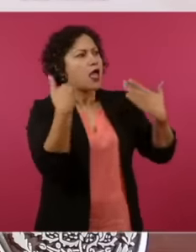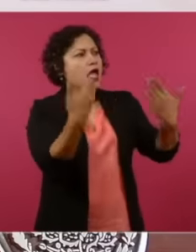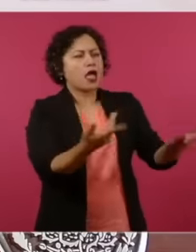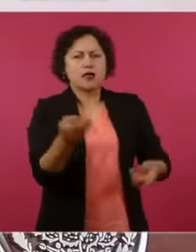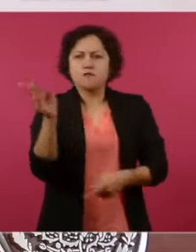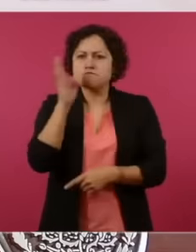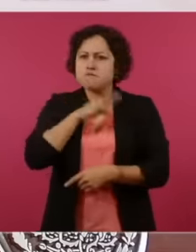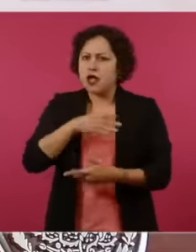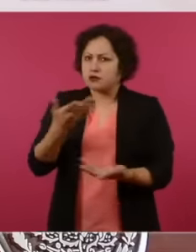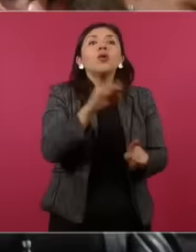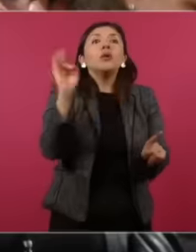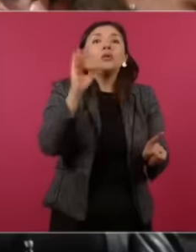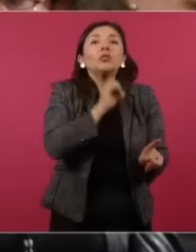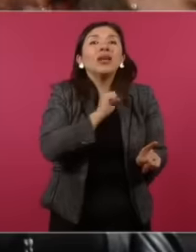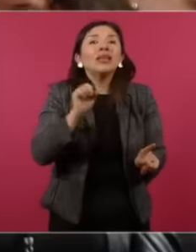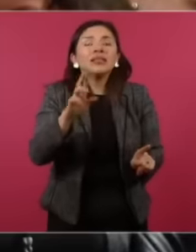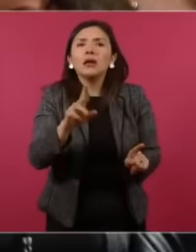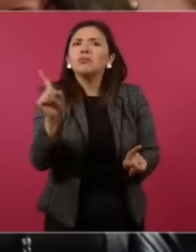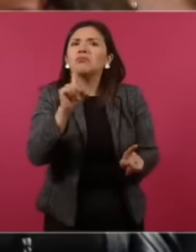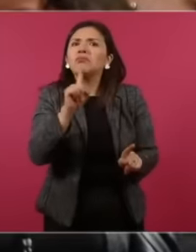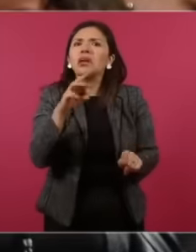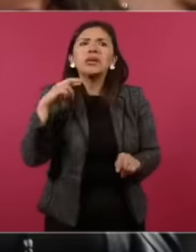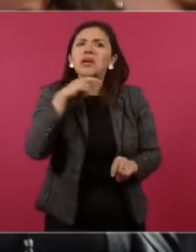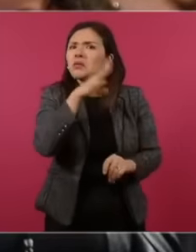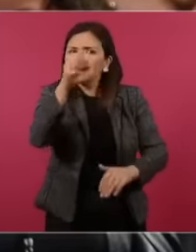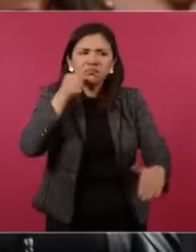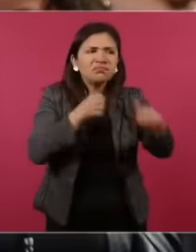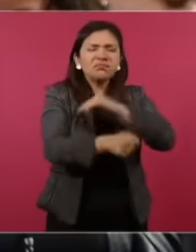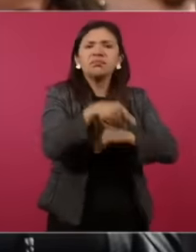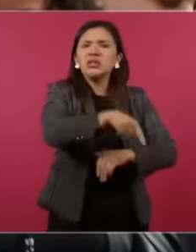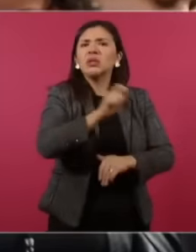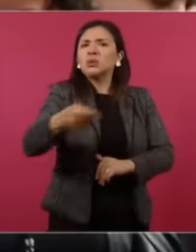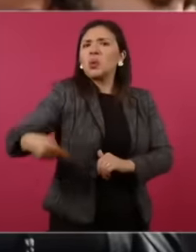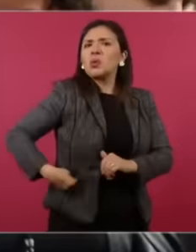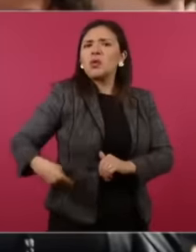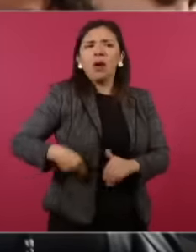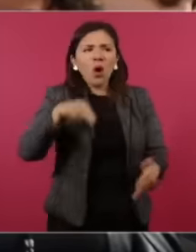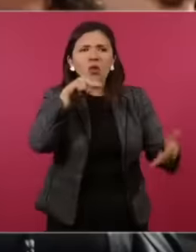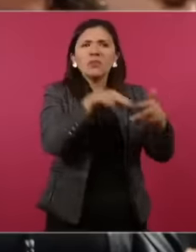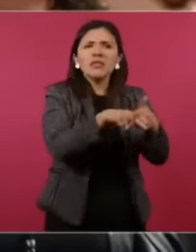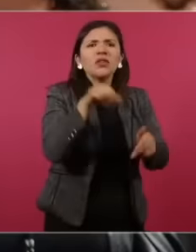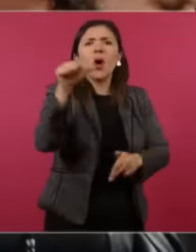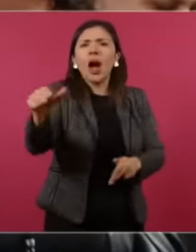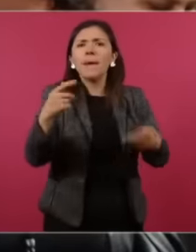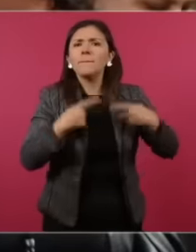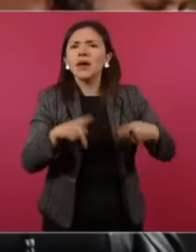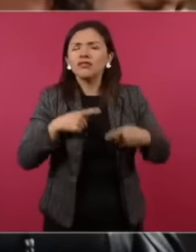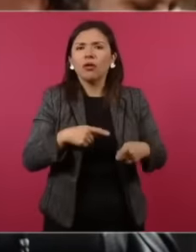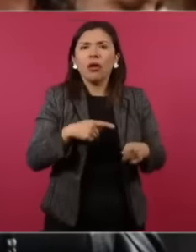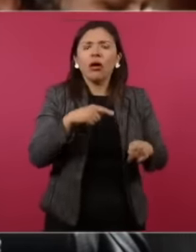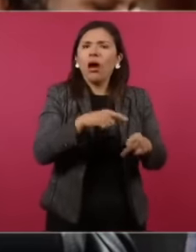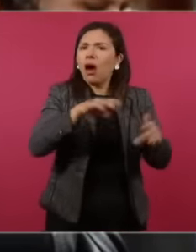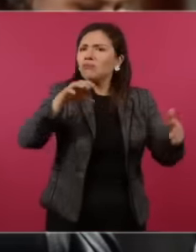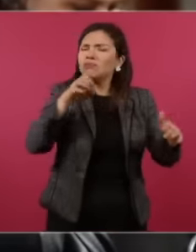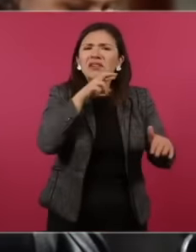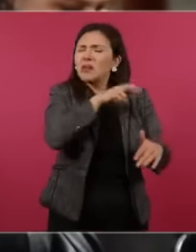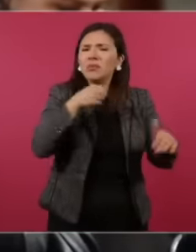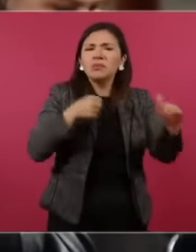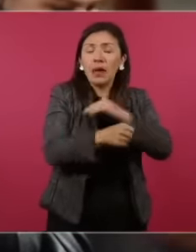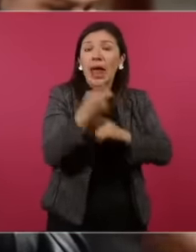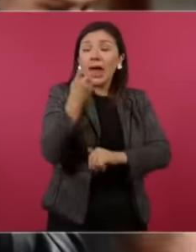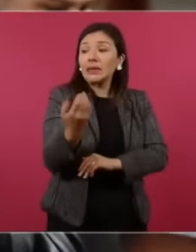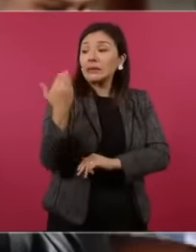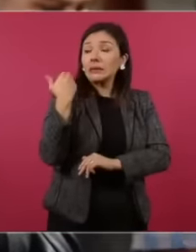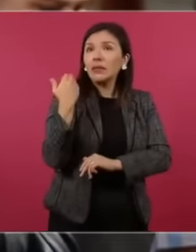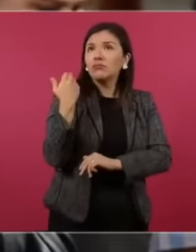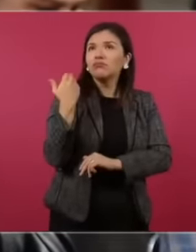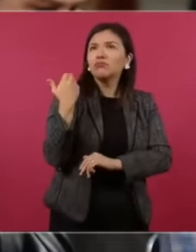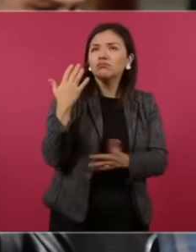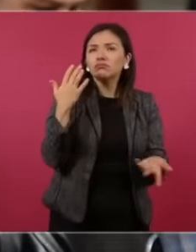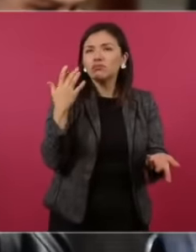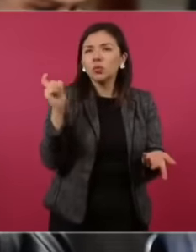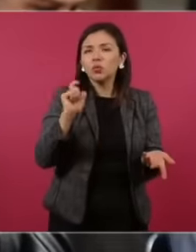murder of